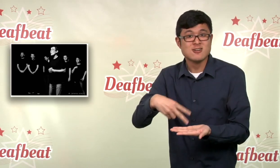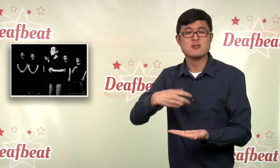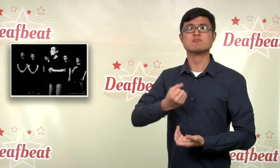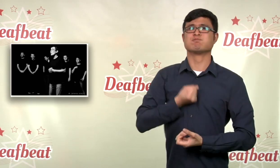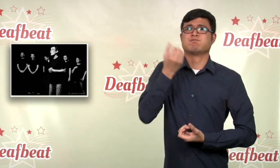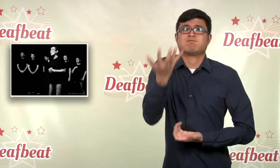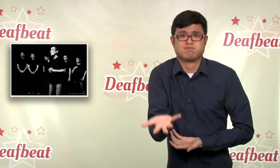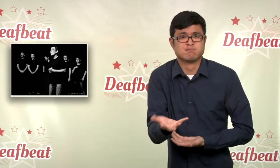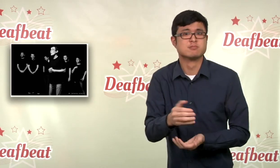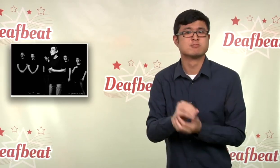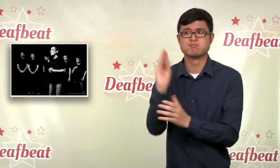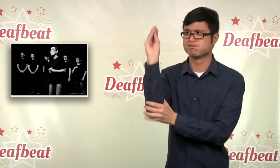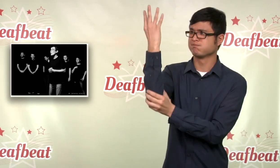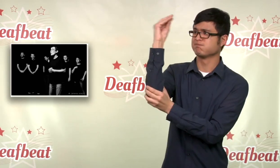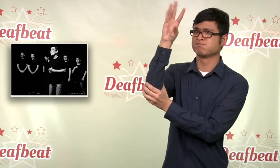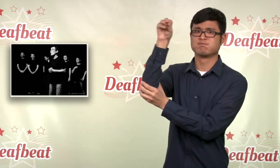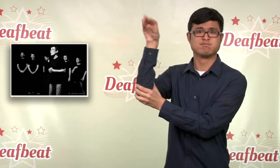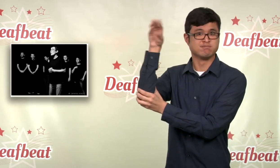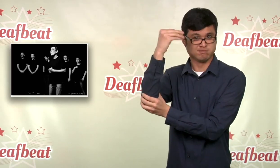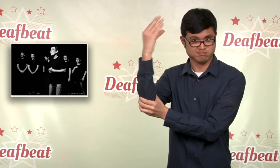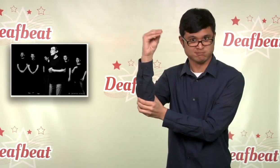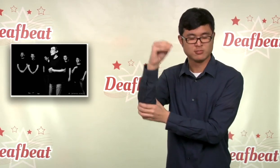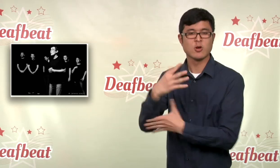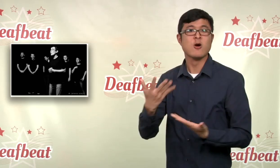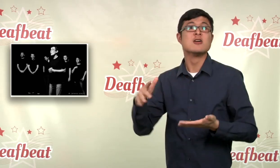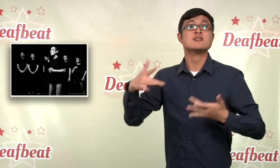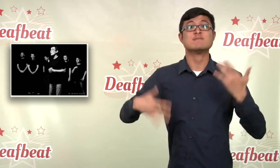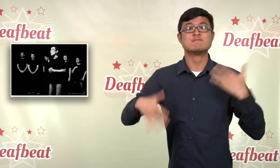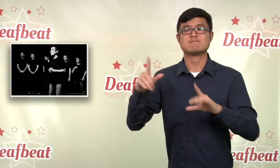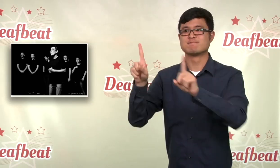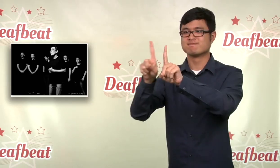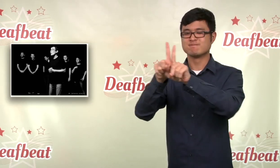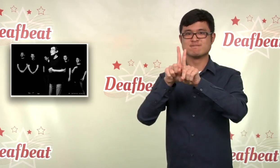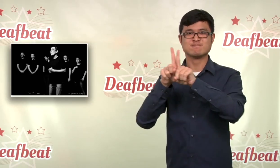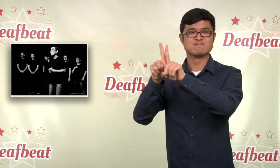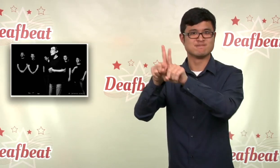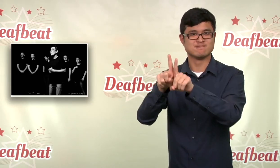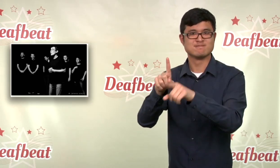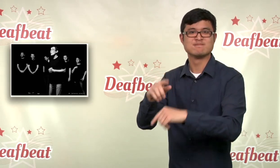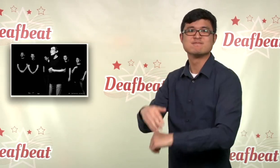song, poetry, storytelling, dance, puppetry or shadow plays.